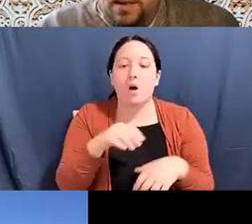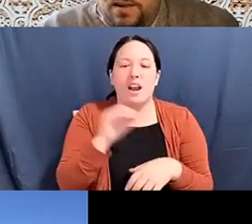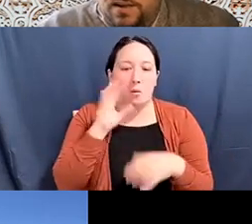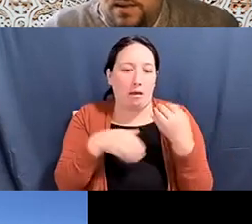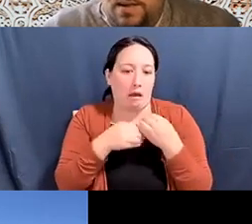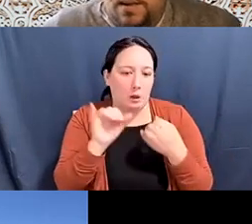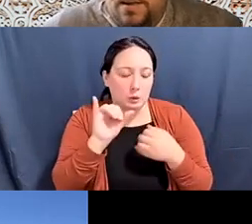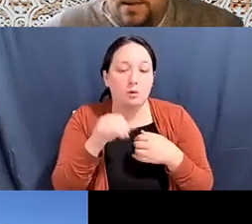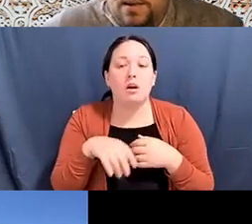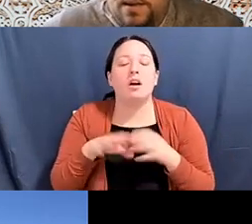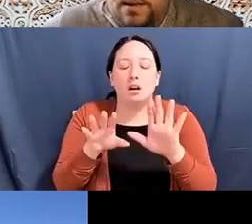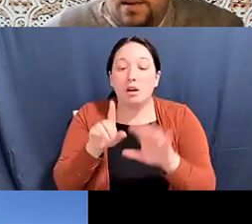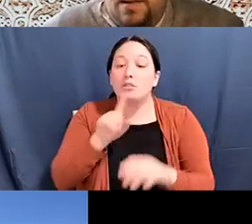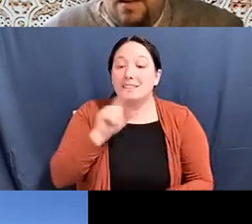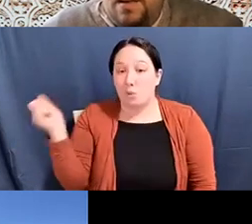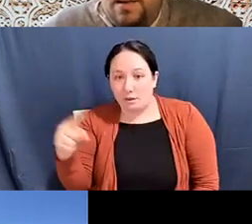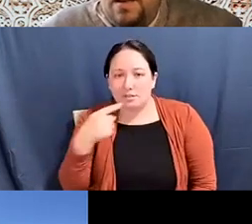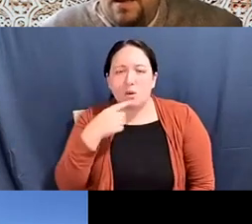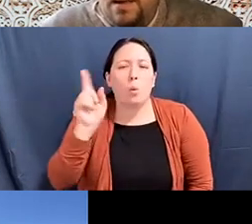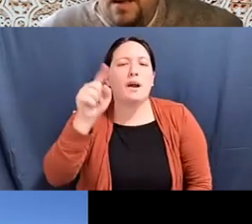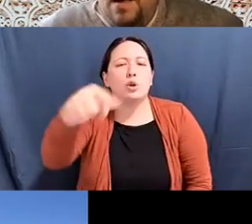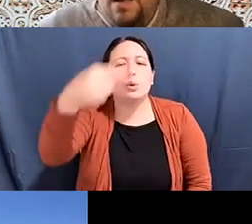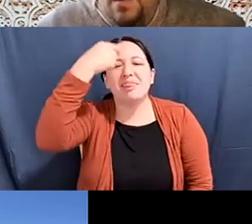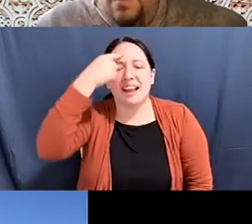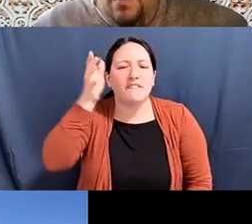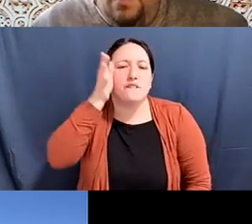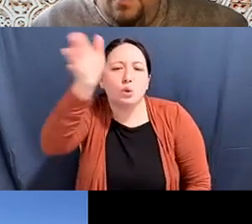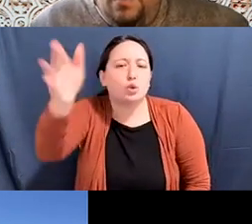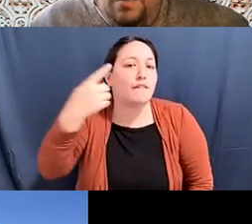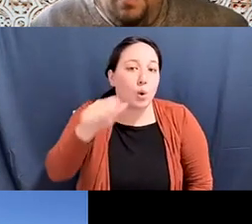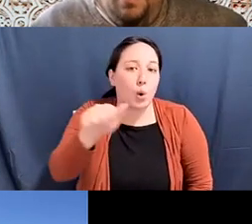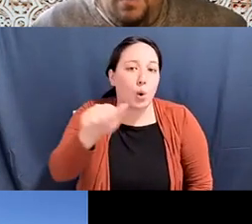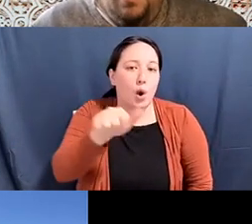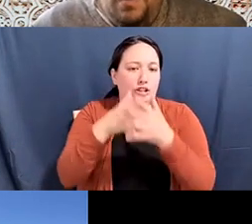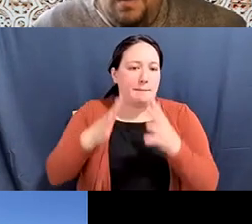Heather McCarty: the question is where do you see the future of Asian American organizing and or activism moving in the near future?